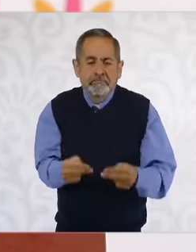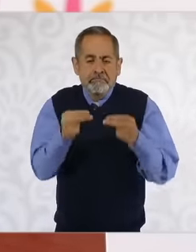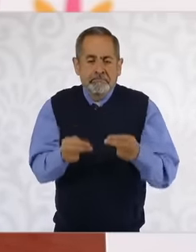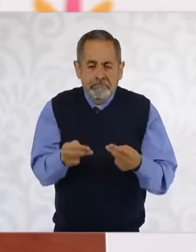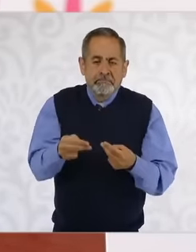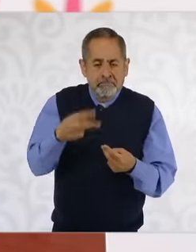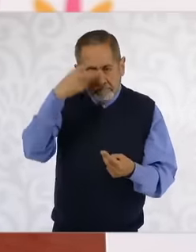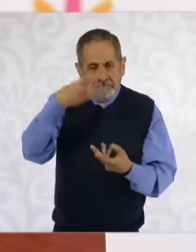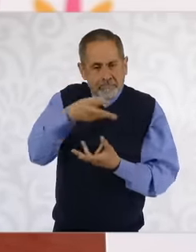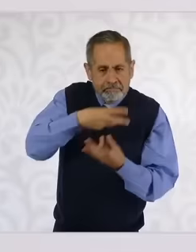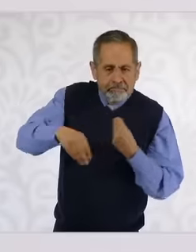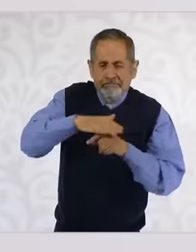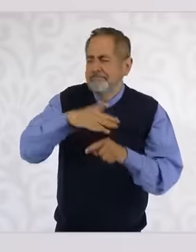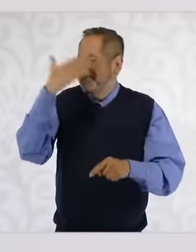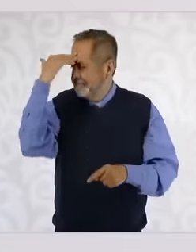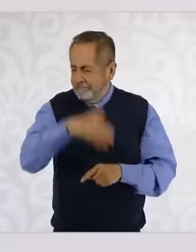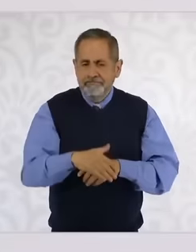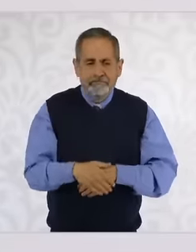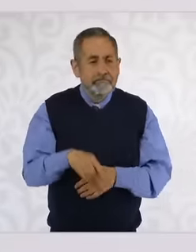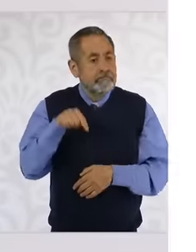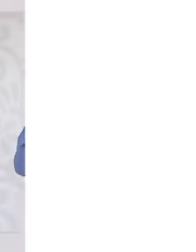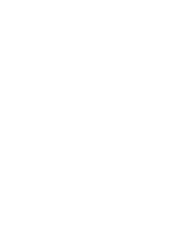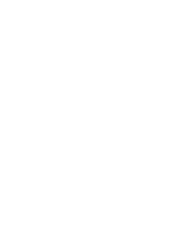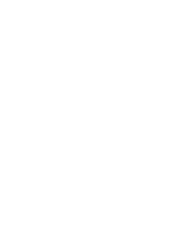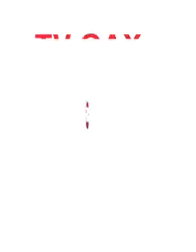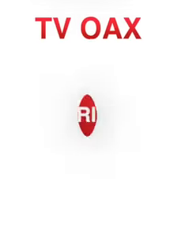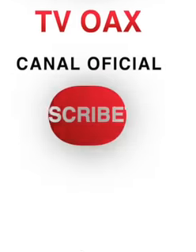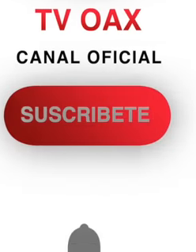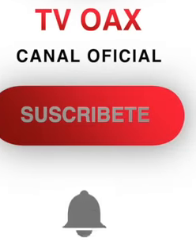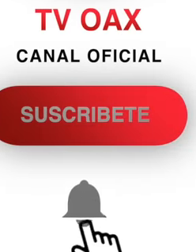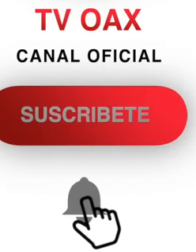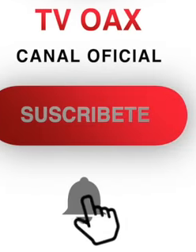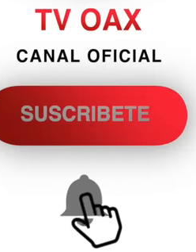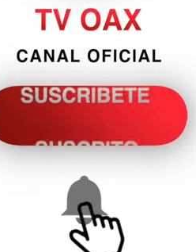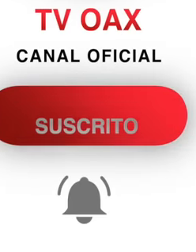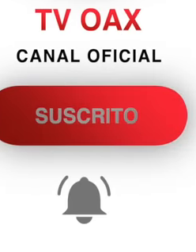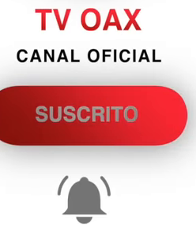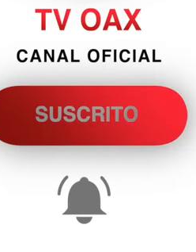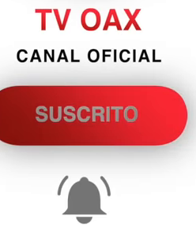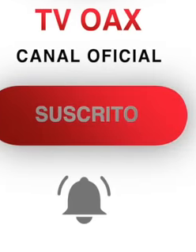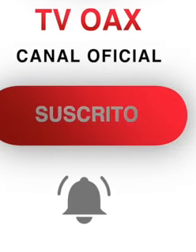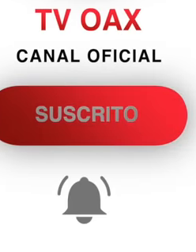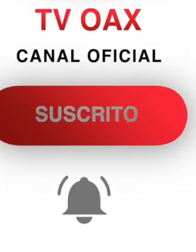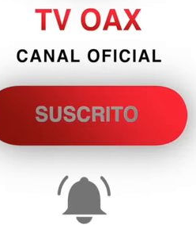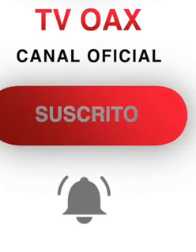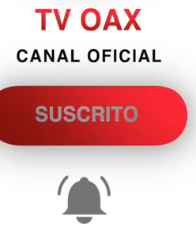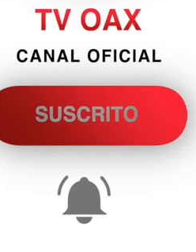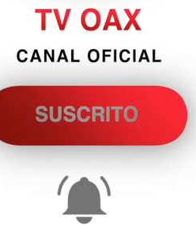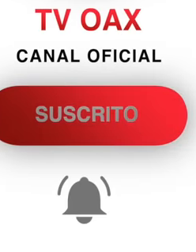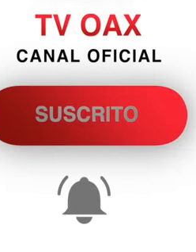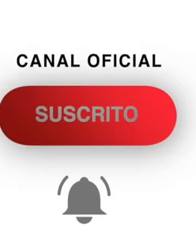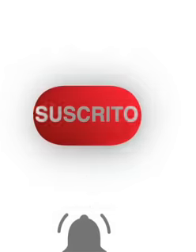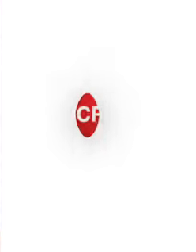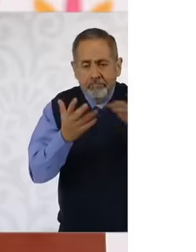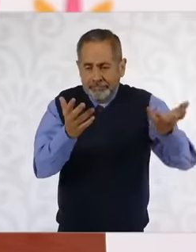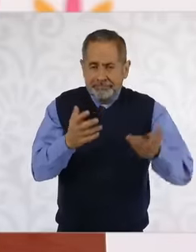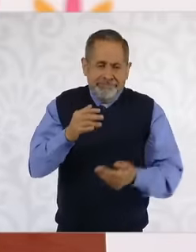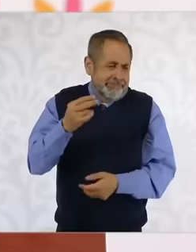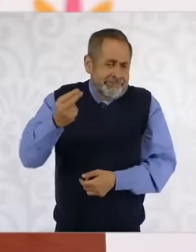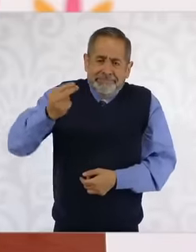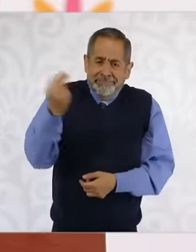Mexico Mexico's exports have continued growing And this strength is indispensable in